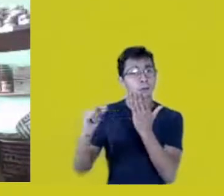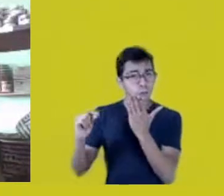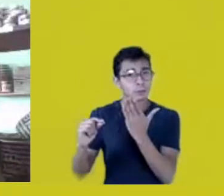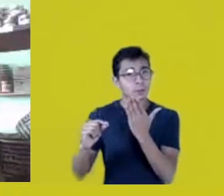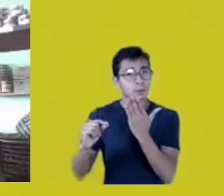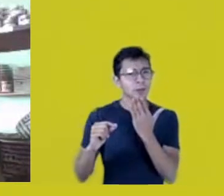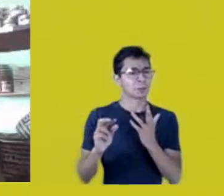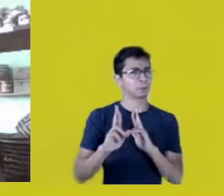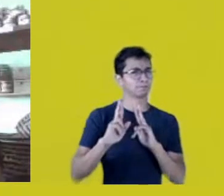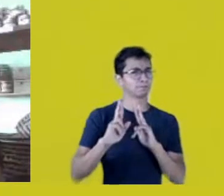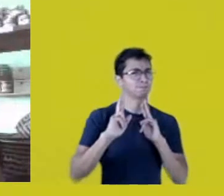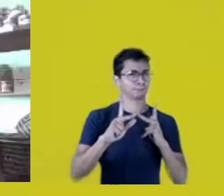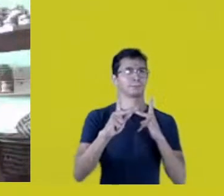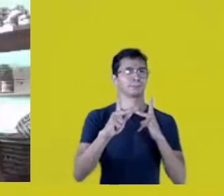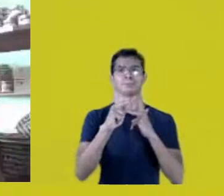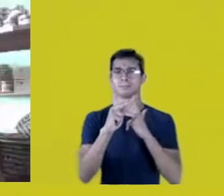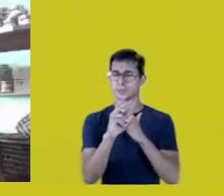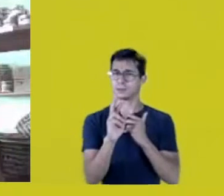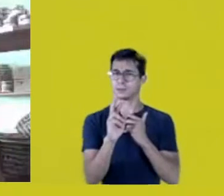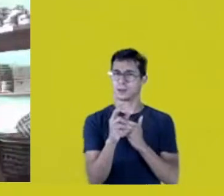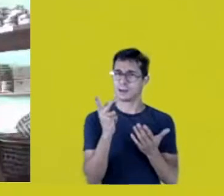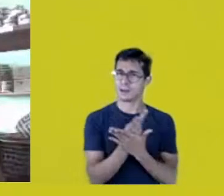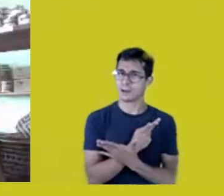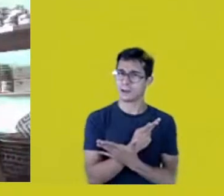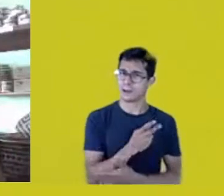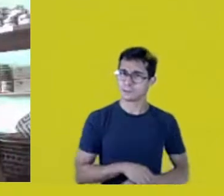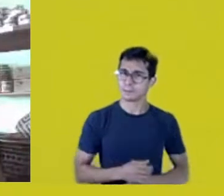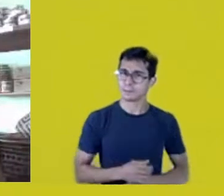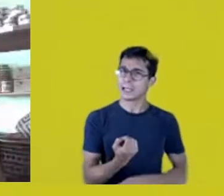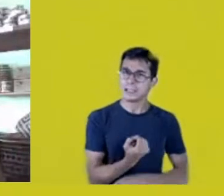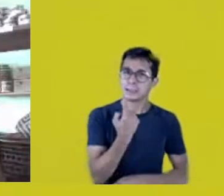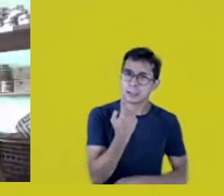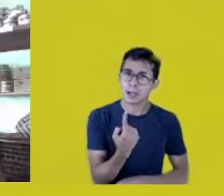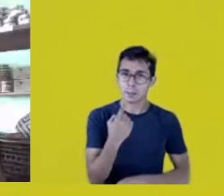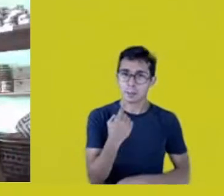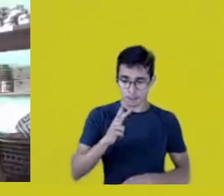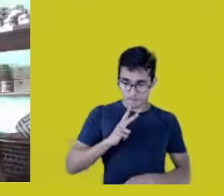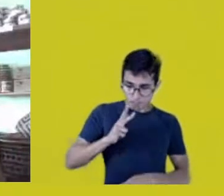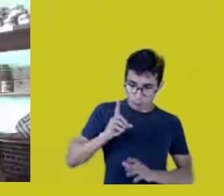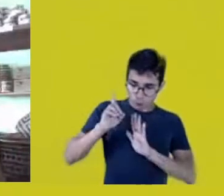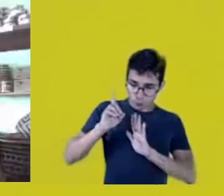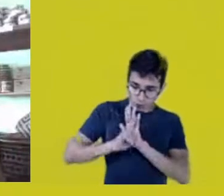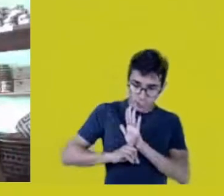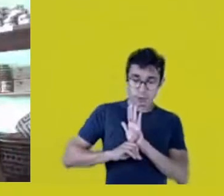We recognize individual rights, but not the rights of a people.